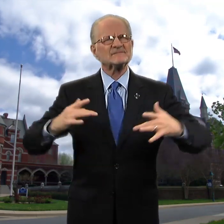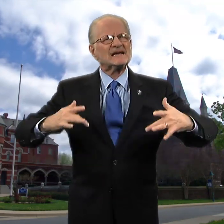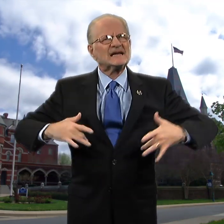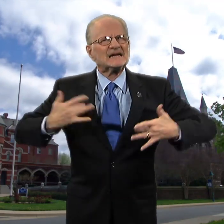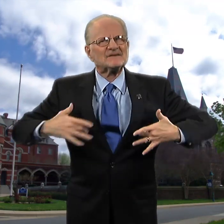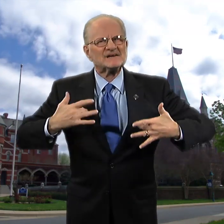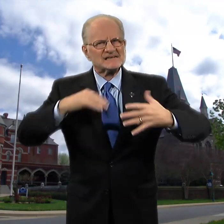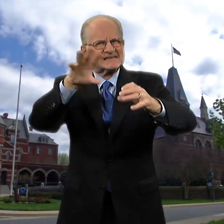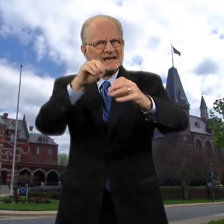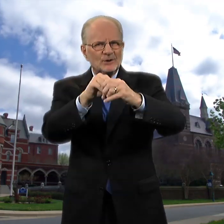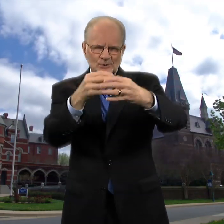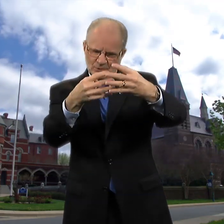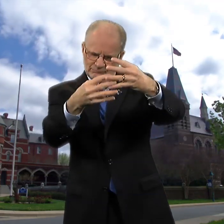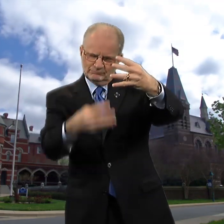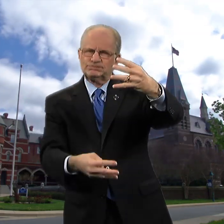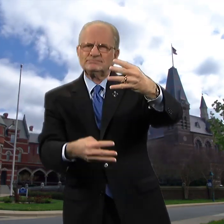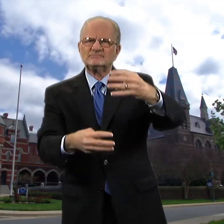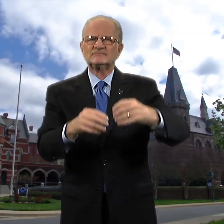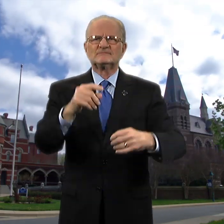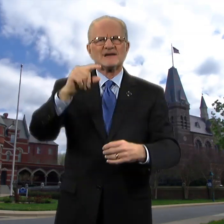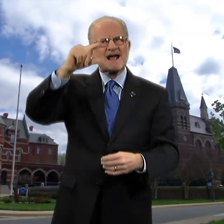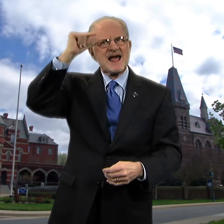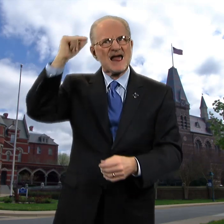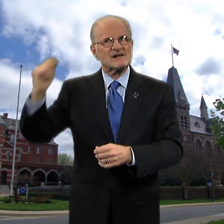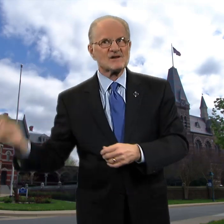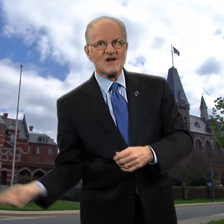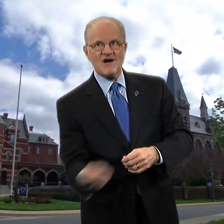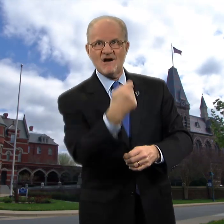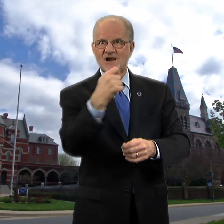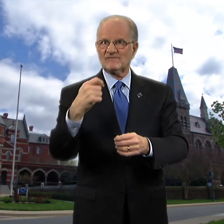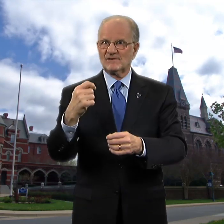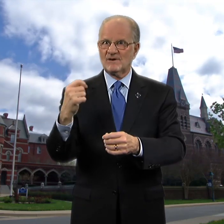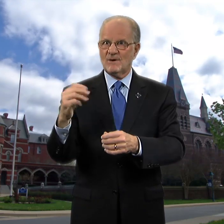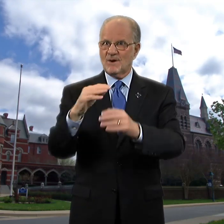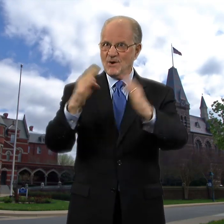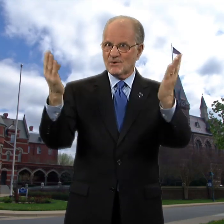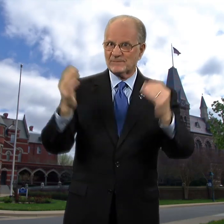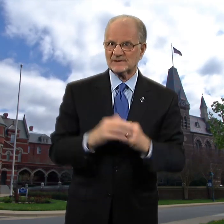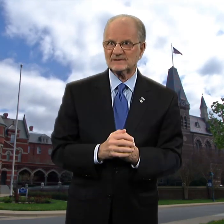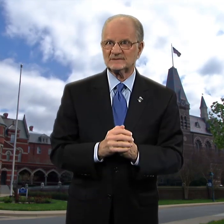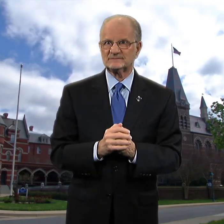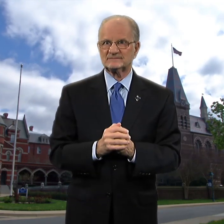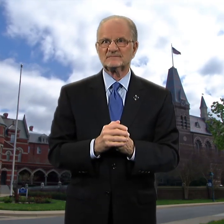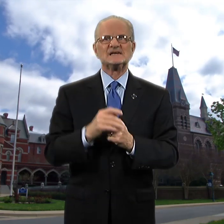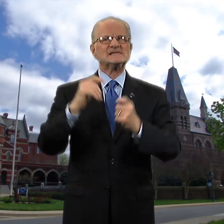Events include the Gallaudet golf open,